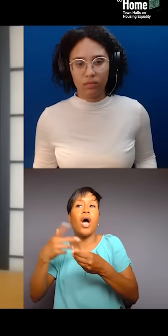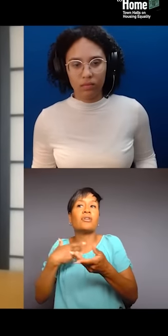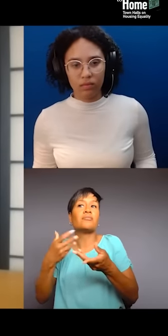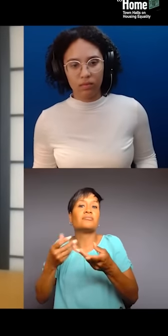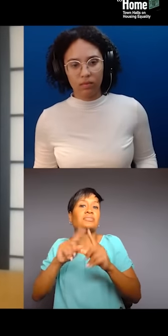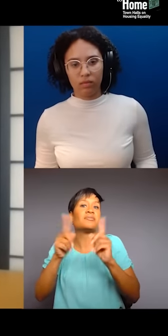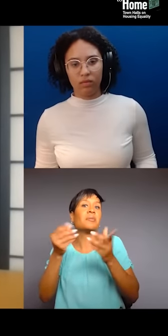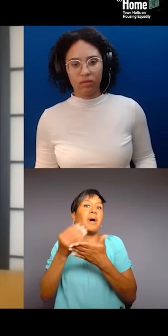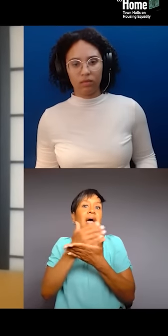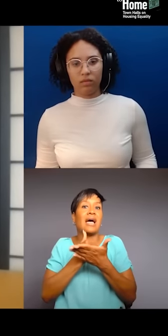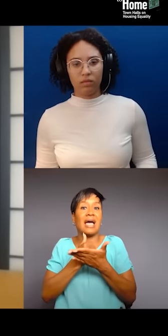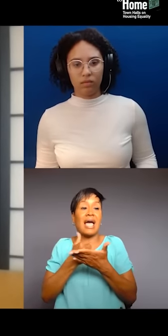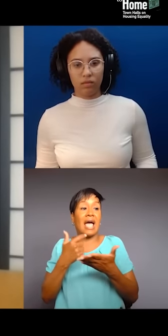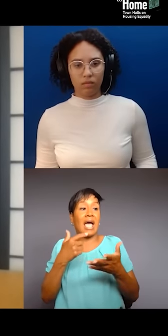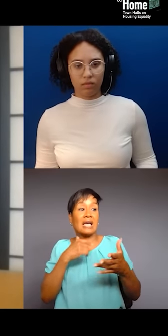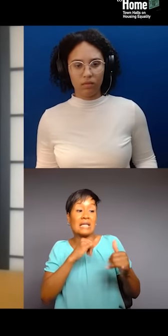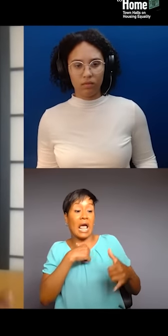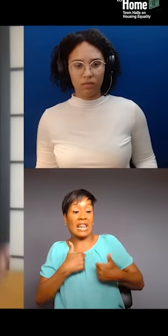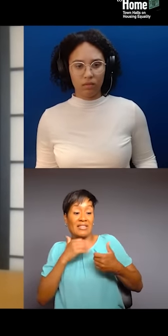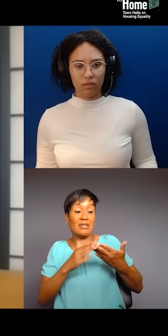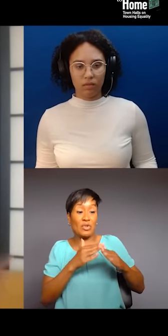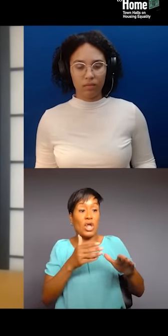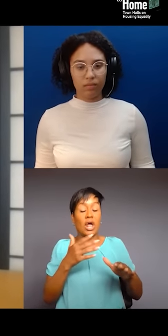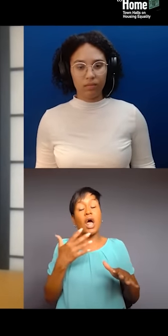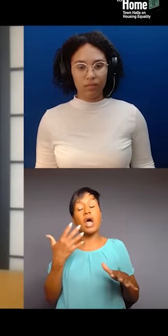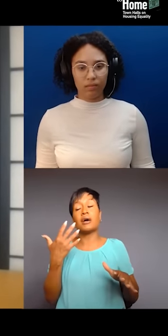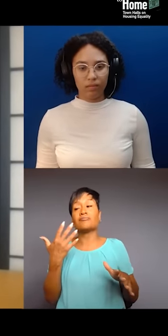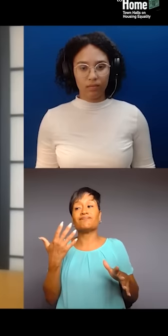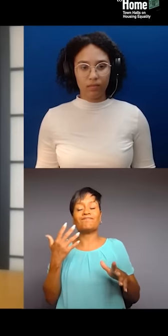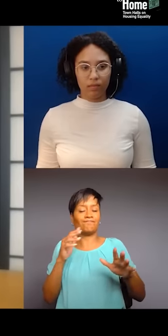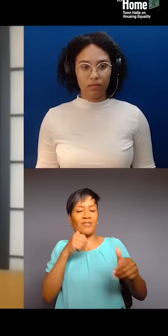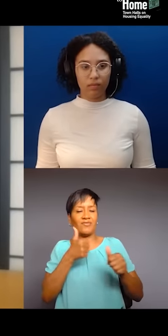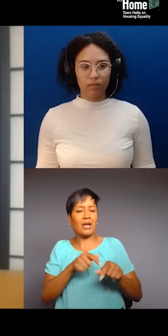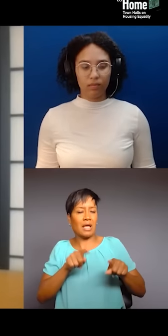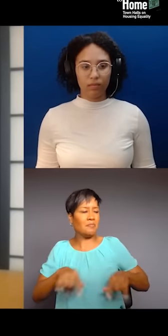Even if they may look, you know, even if they are kin folk, it doesn't mean that they are kin folk, you know?